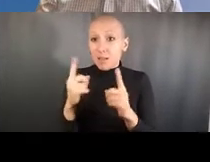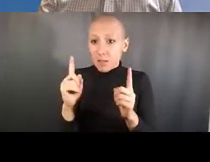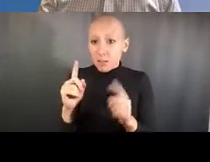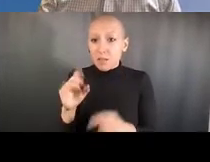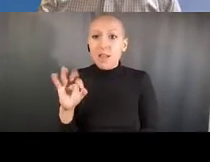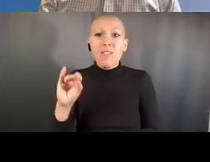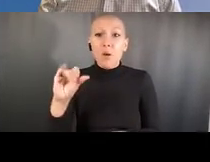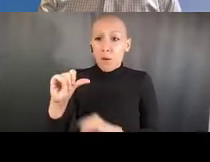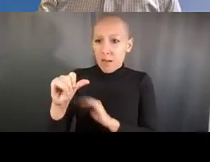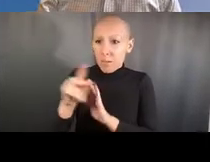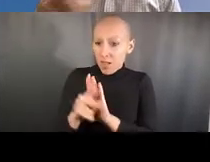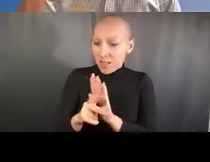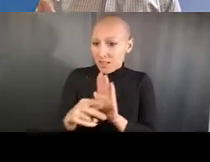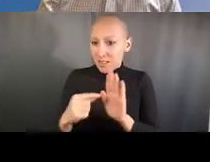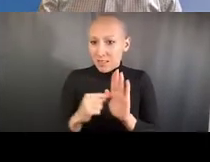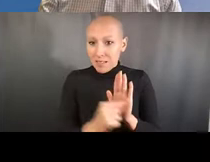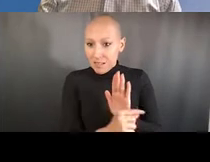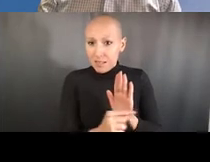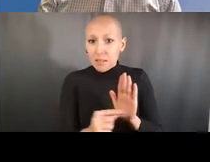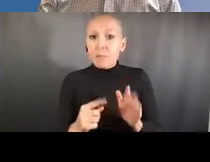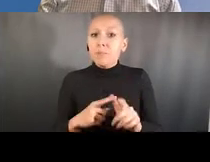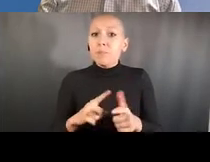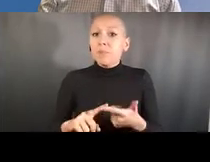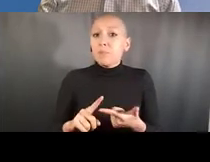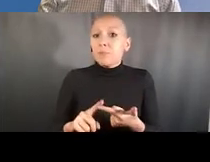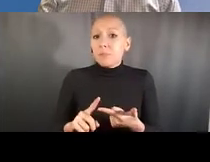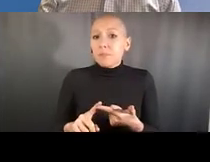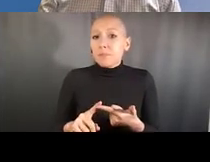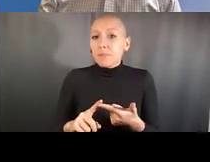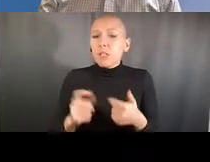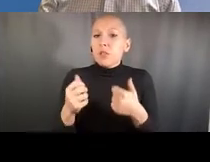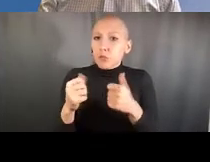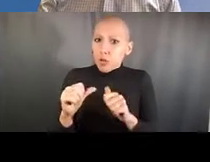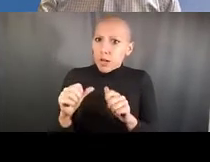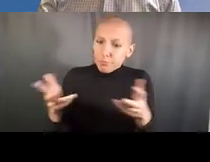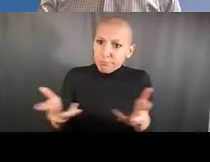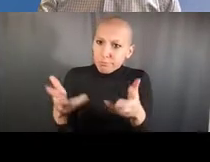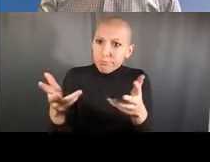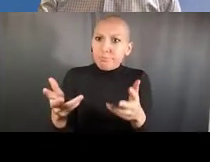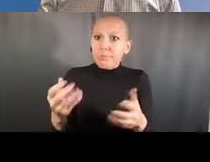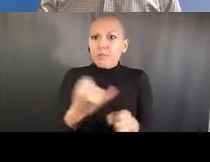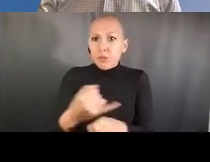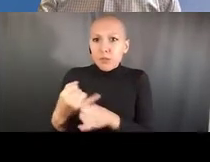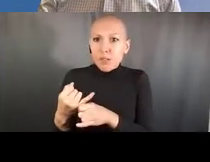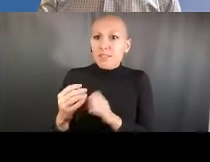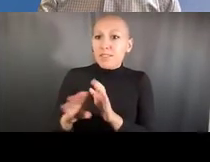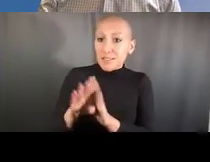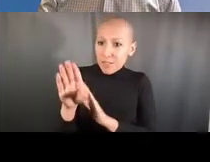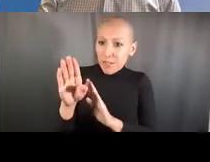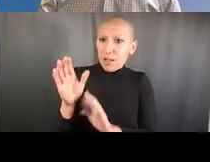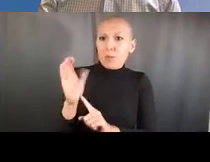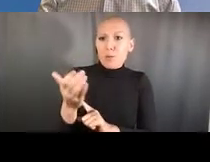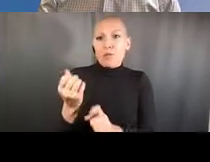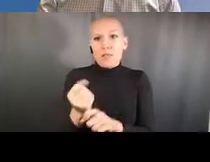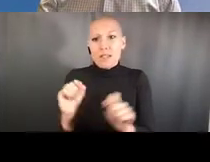every training program to be teaching students explicitly in their course work, experimental design.